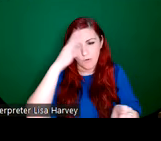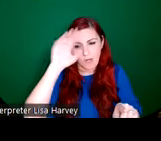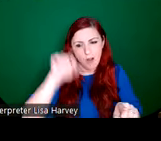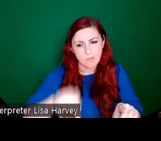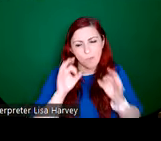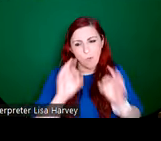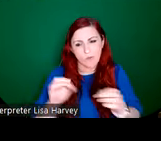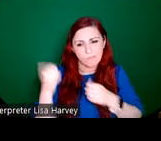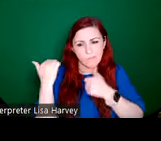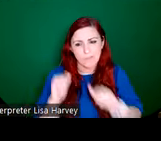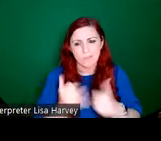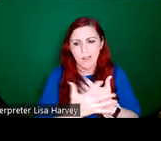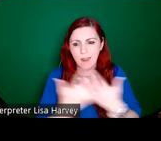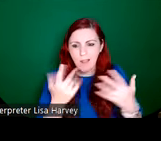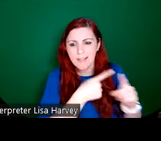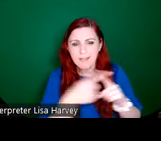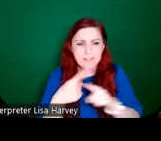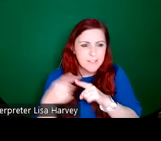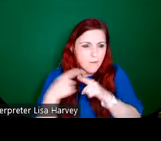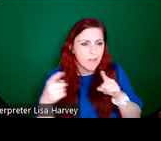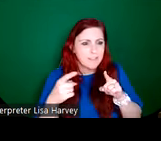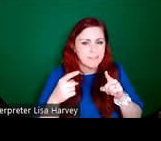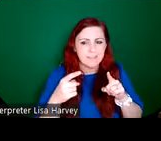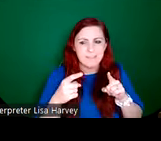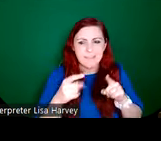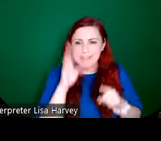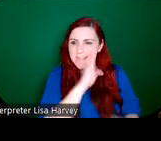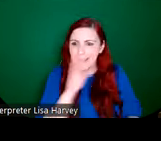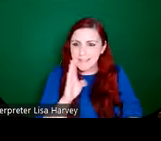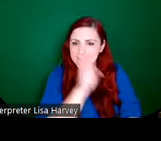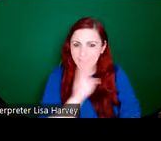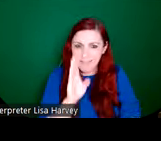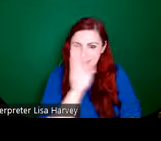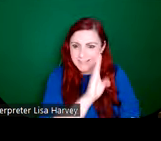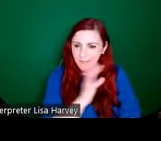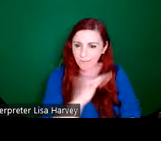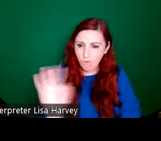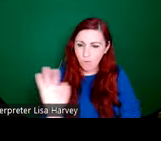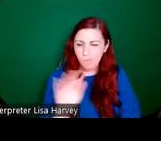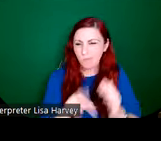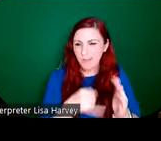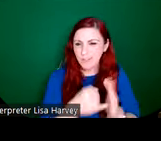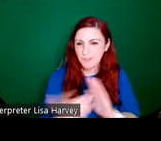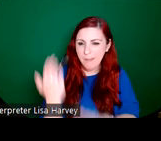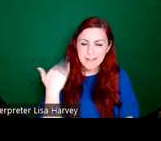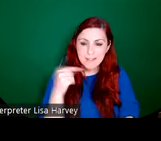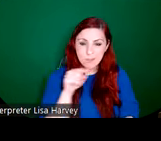different saints, from our kind of monastic past. And they all have lots of